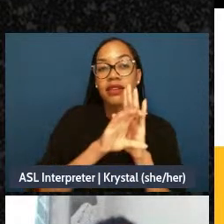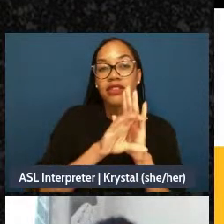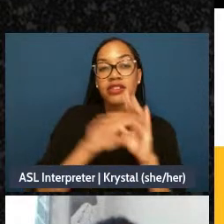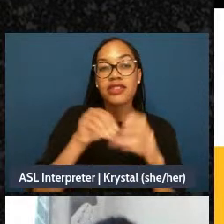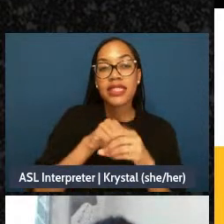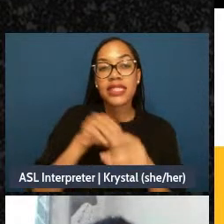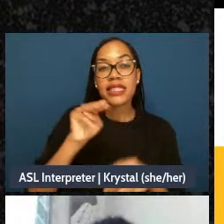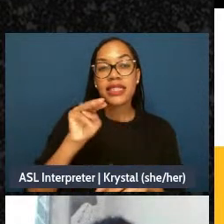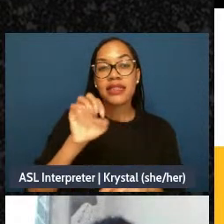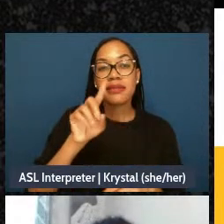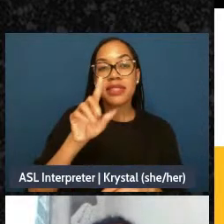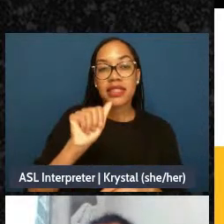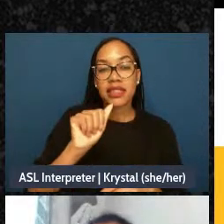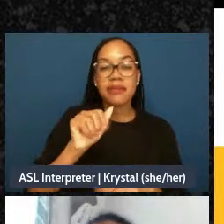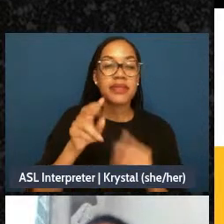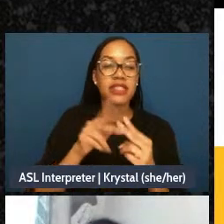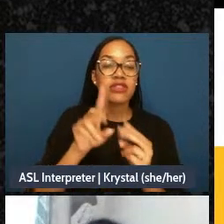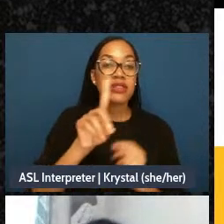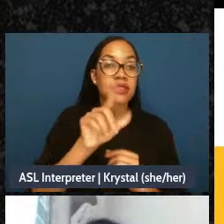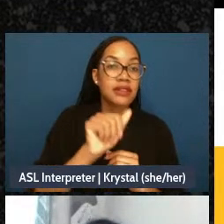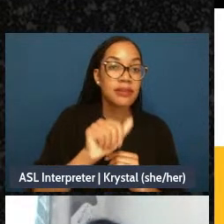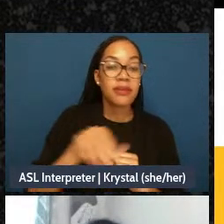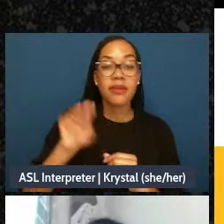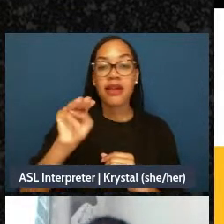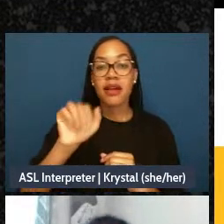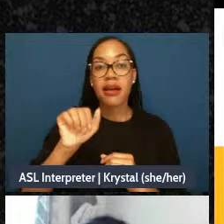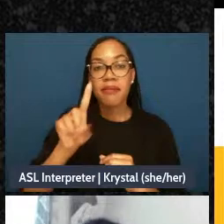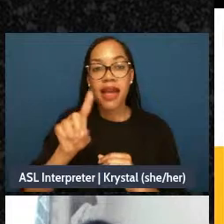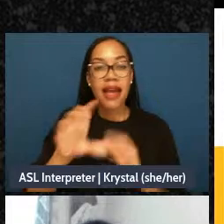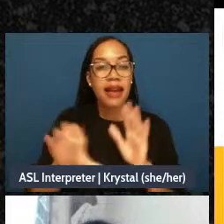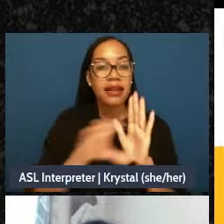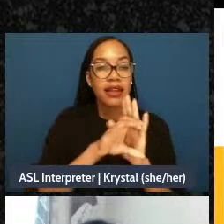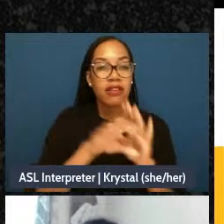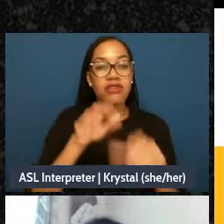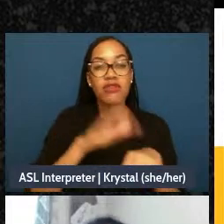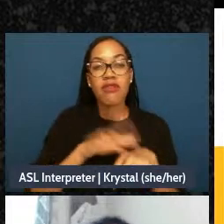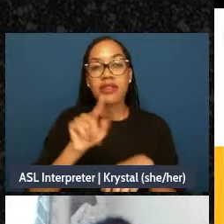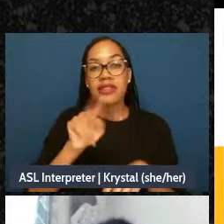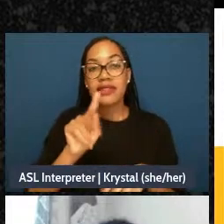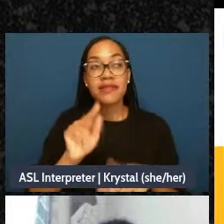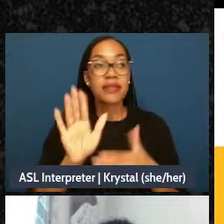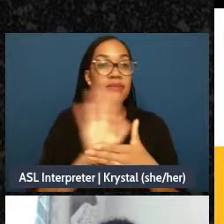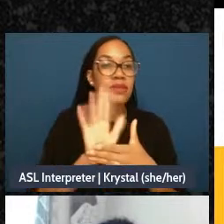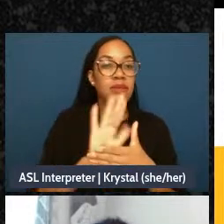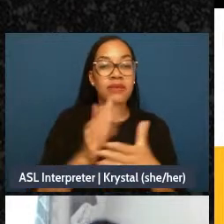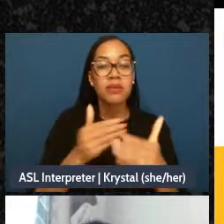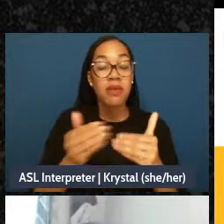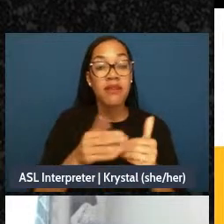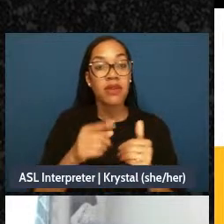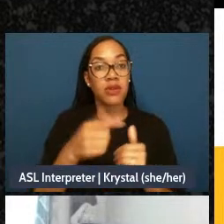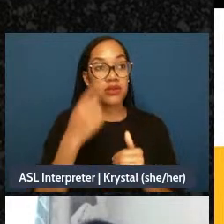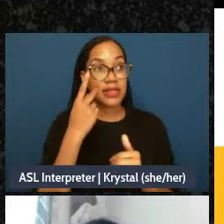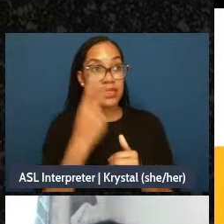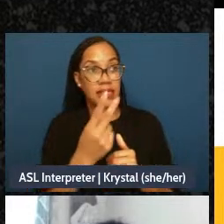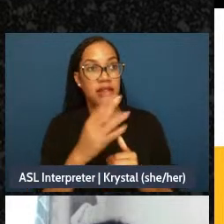that you love? So this could be TV shows, this could be movies, this could be books, anime, etc.